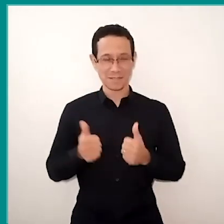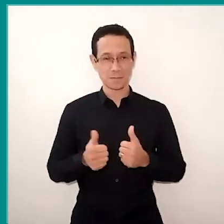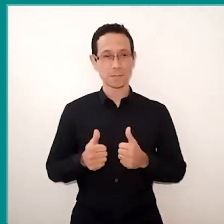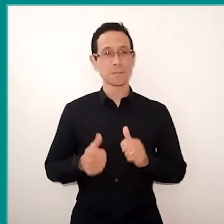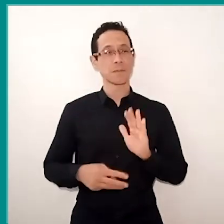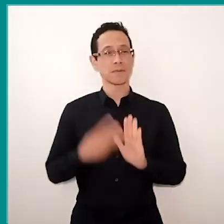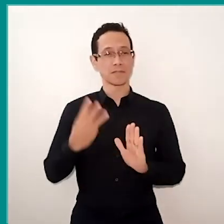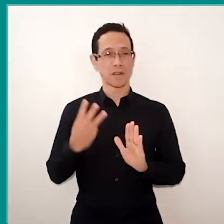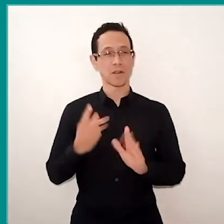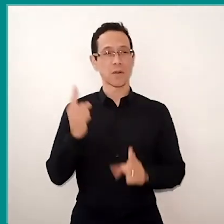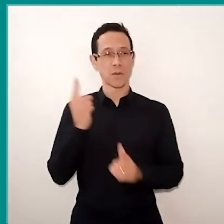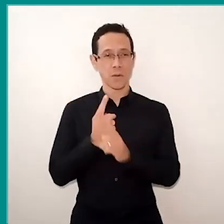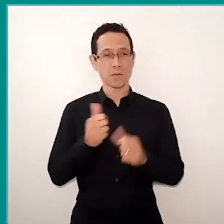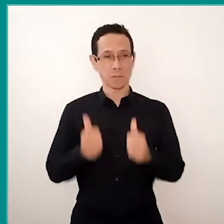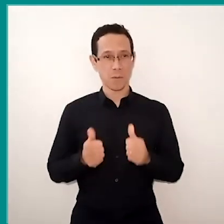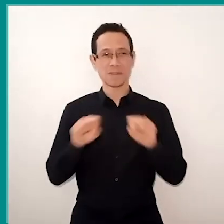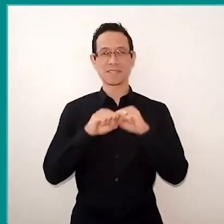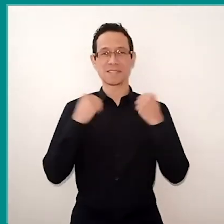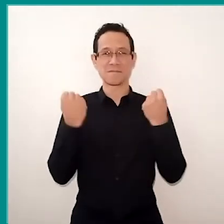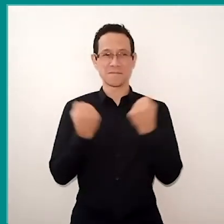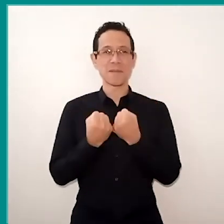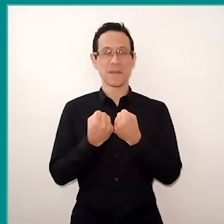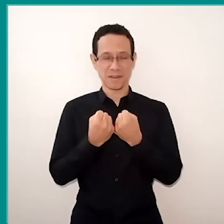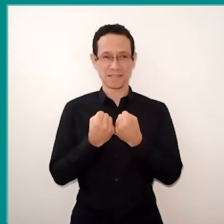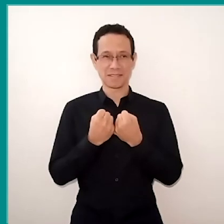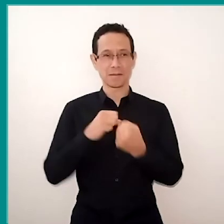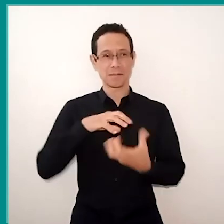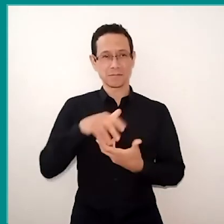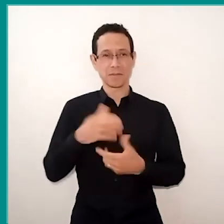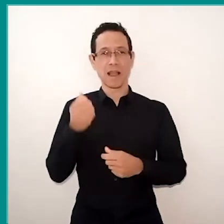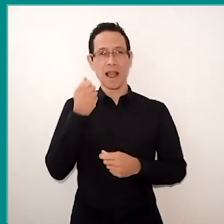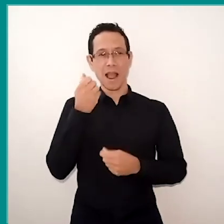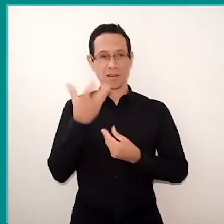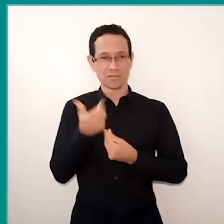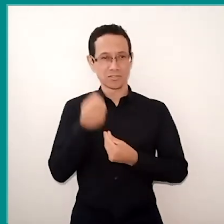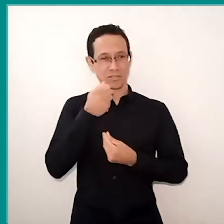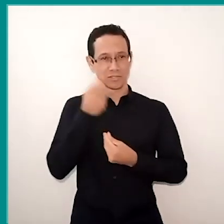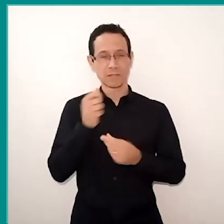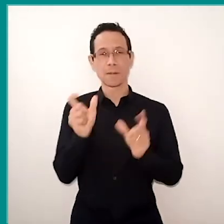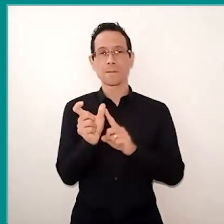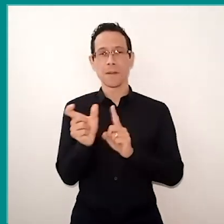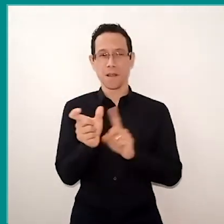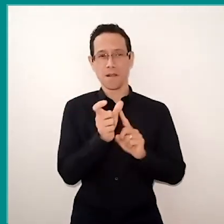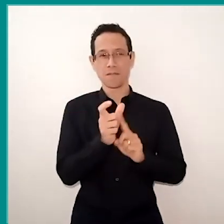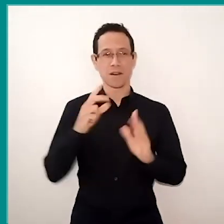of the International Seminar Art, Word and Reading: for a Transformative Education.